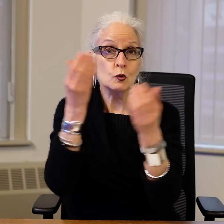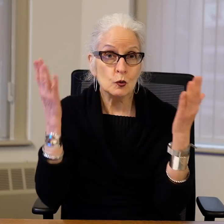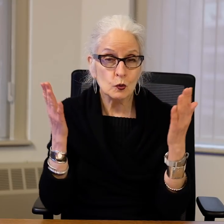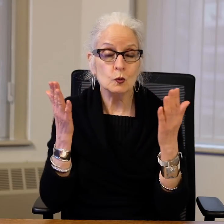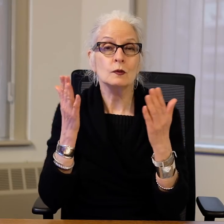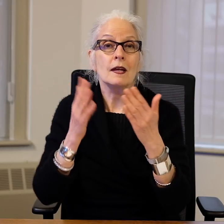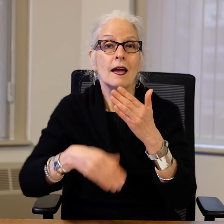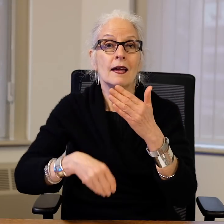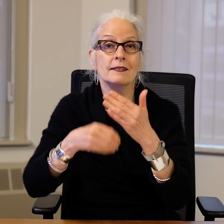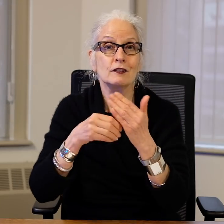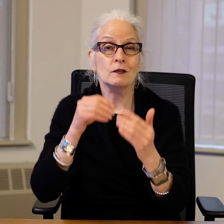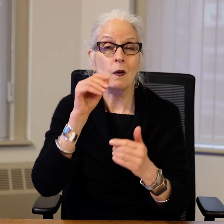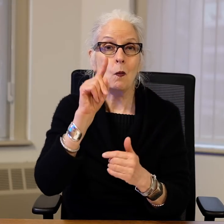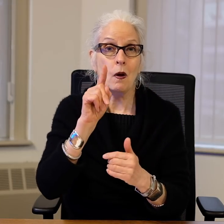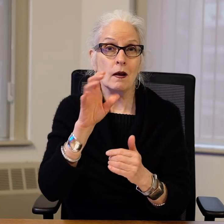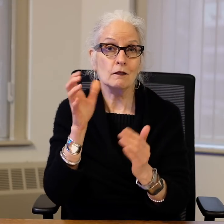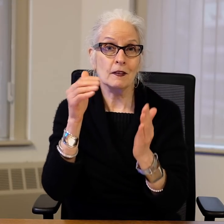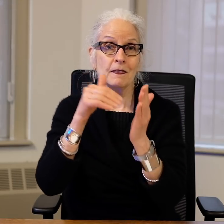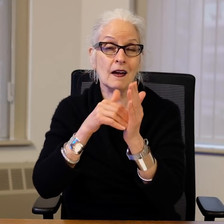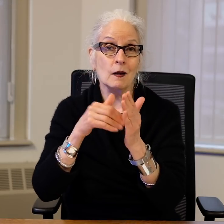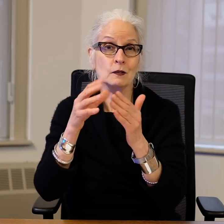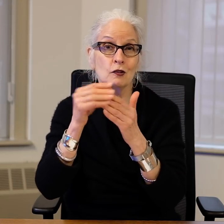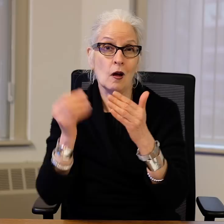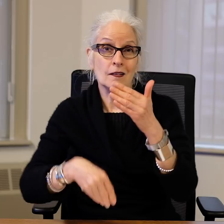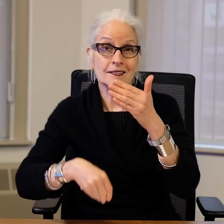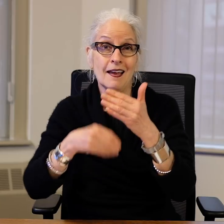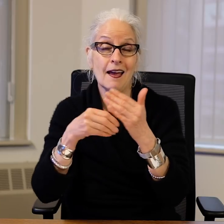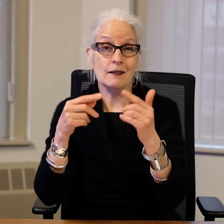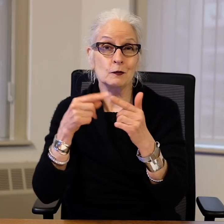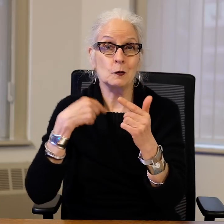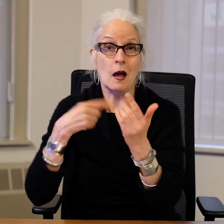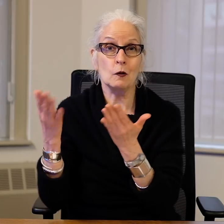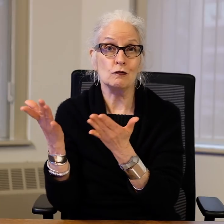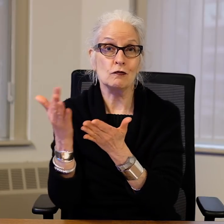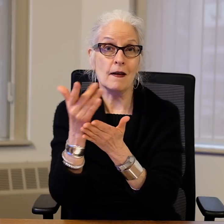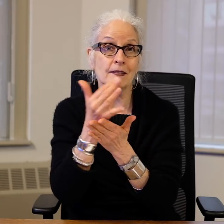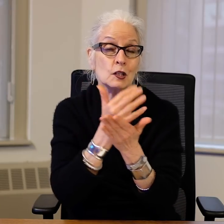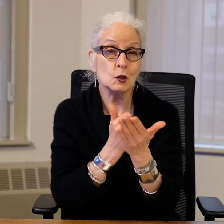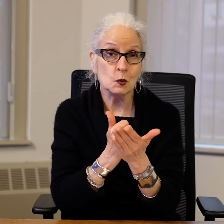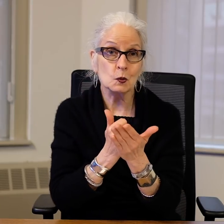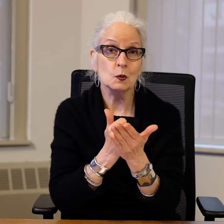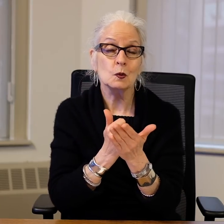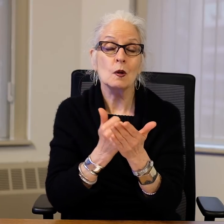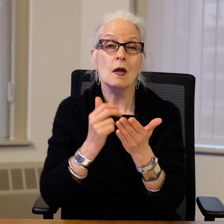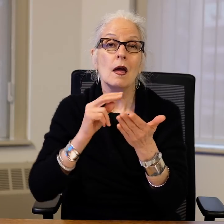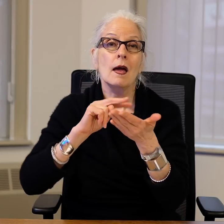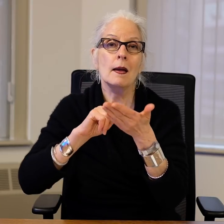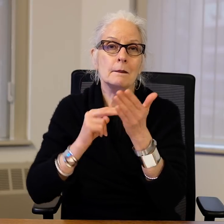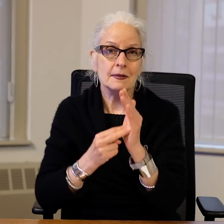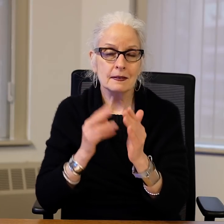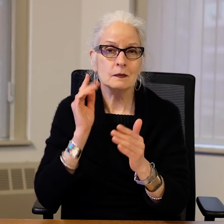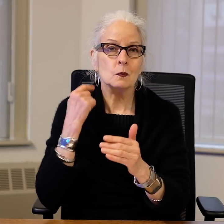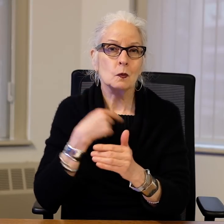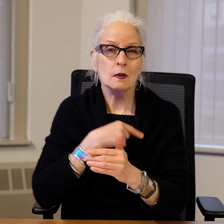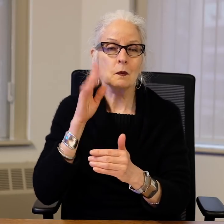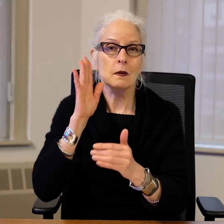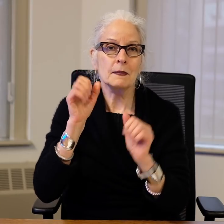news is there is an additional $100,000 that has been added to our revenue.